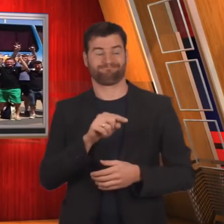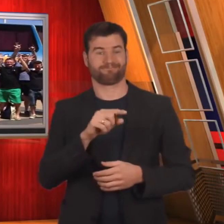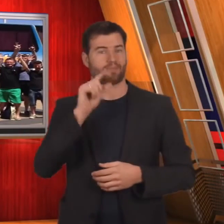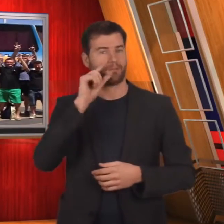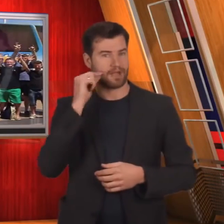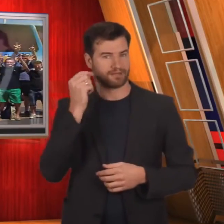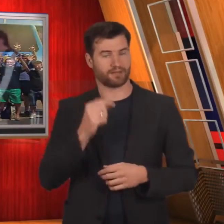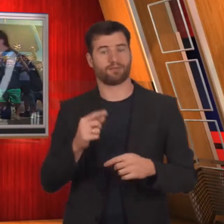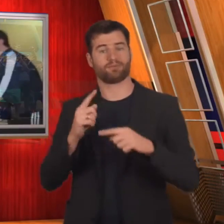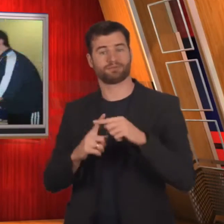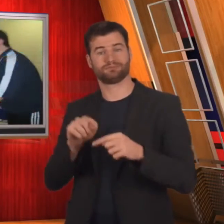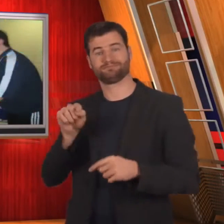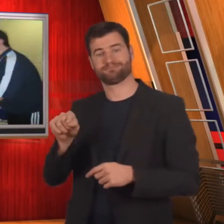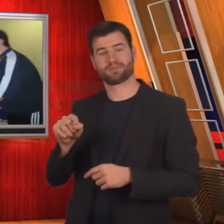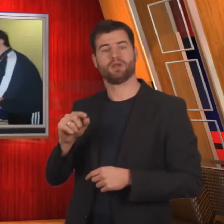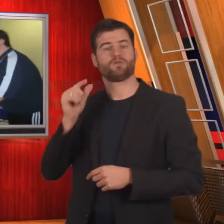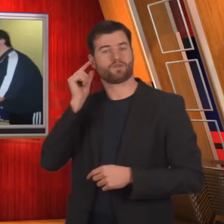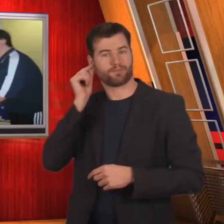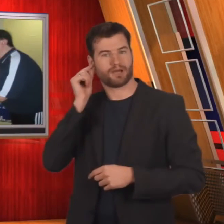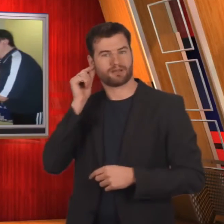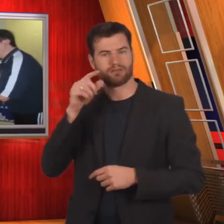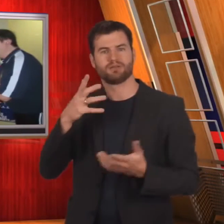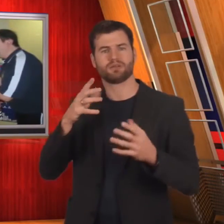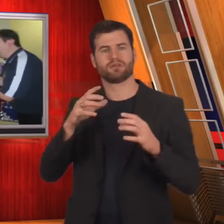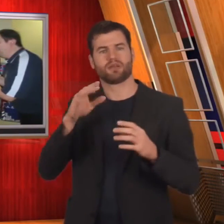side. The tournament was hosted for one day.